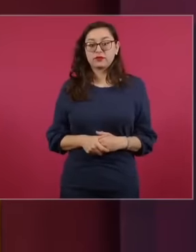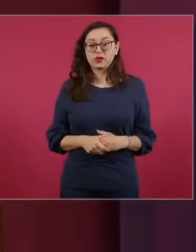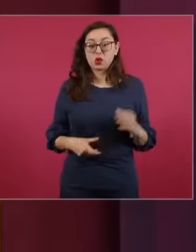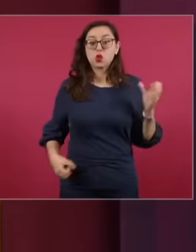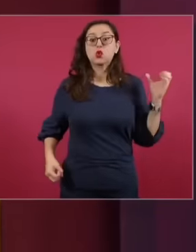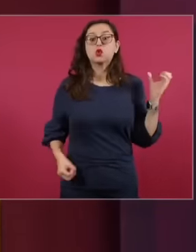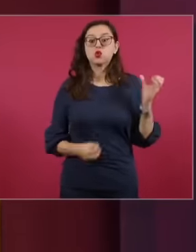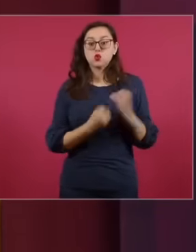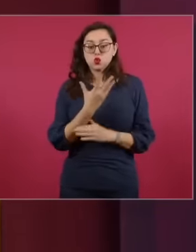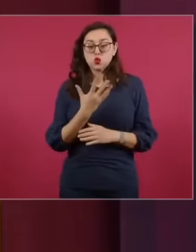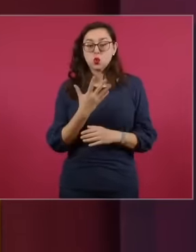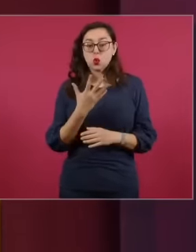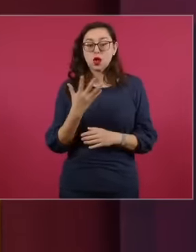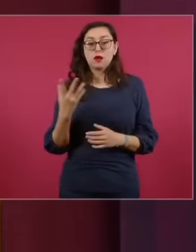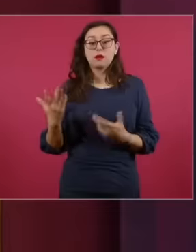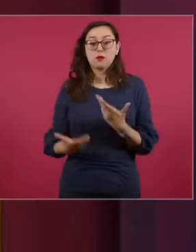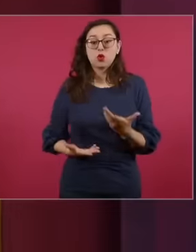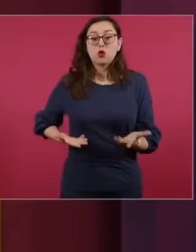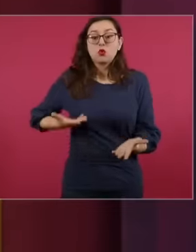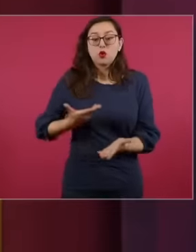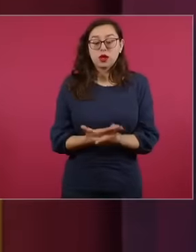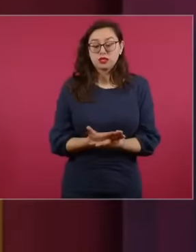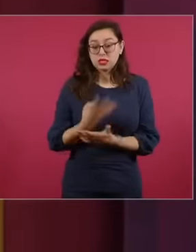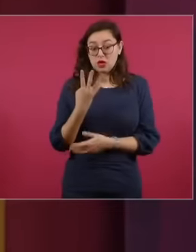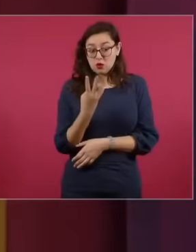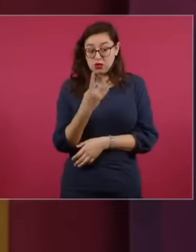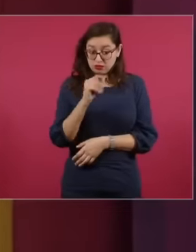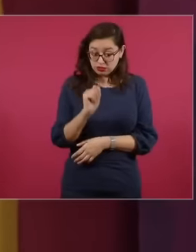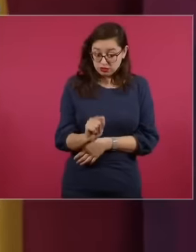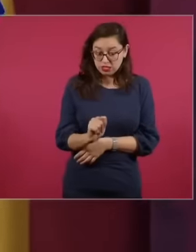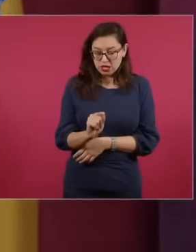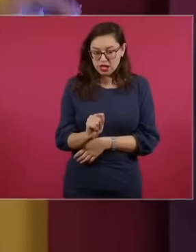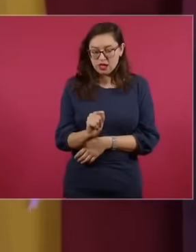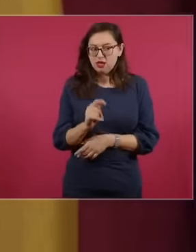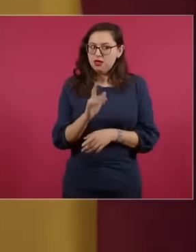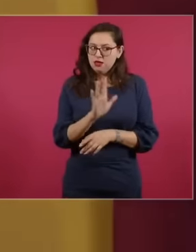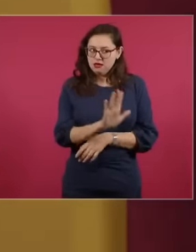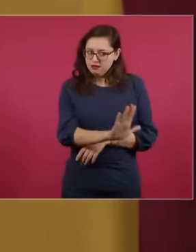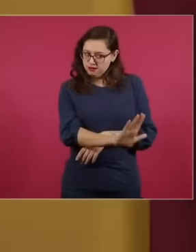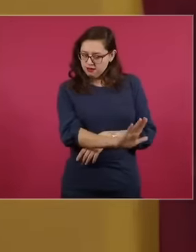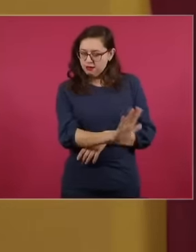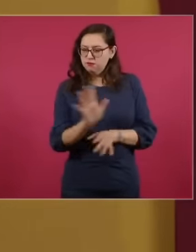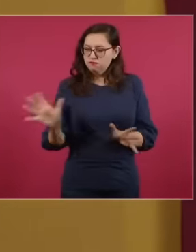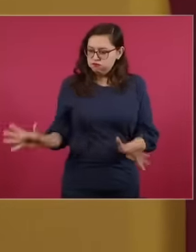by the fourth transformation, the generation capacity of public sector plants is increasing